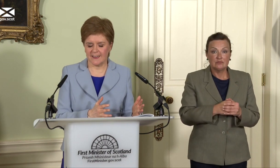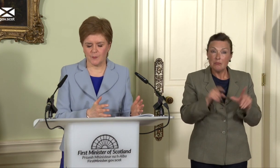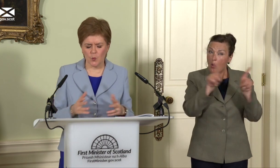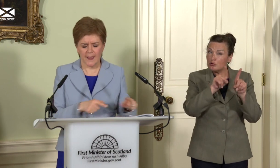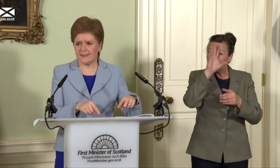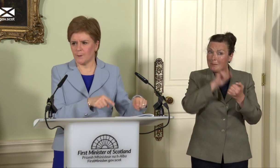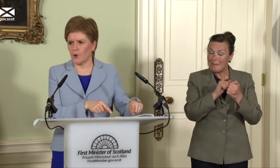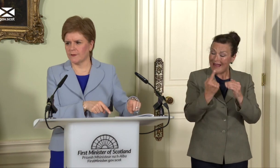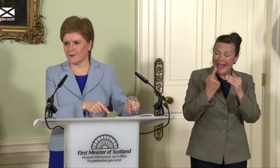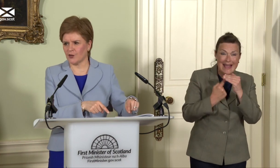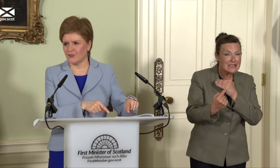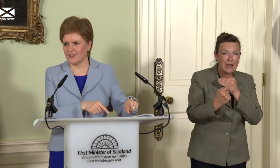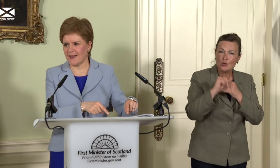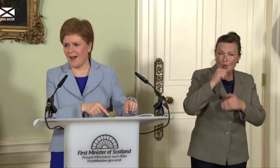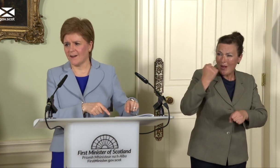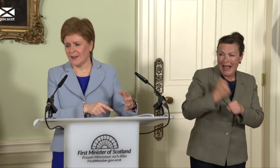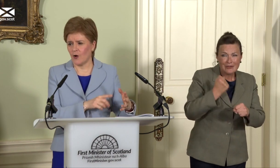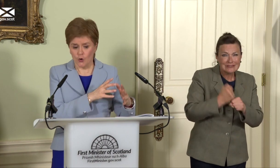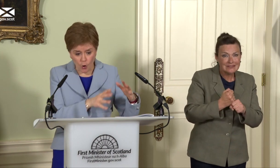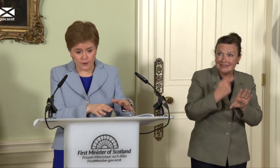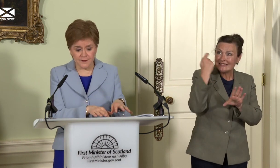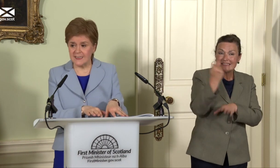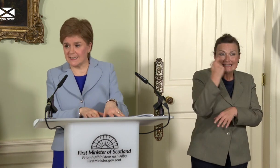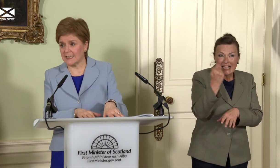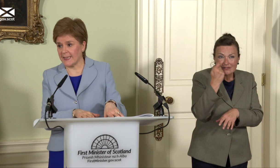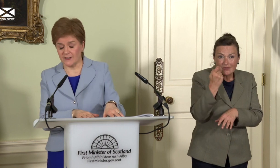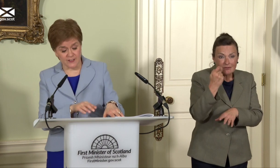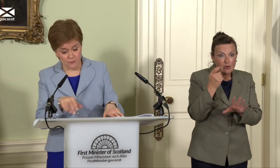but what is it about all of these other countries that are, on all of these indicators – and the